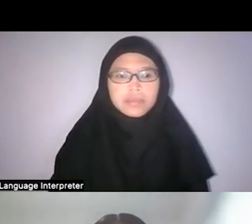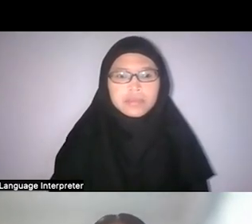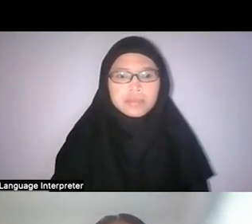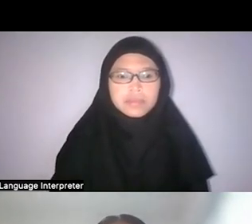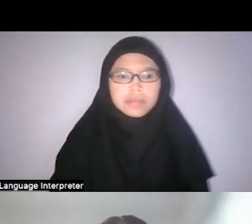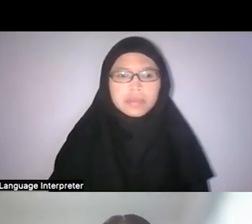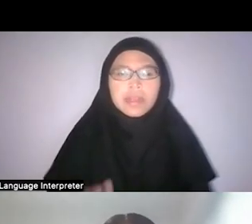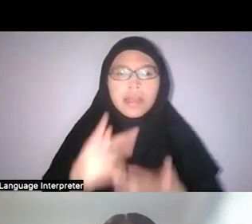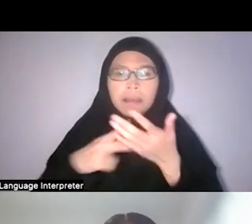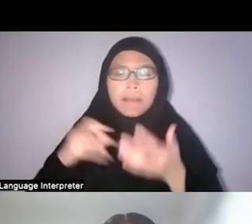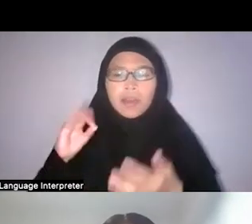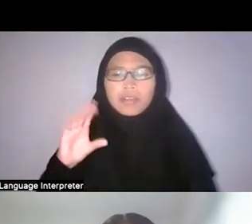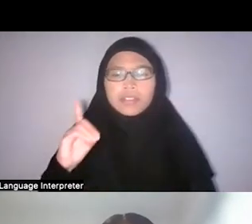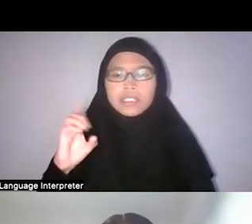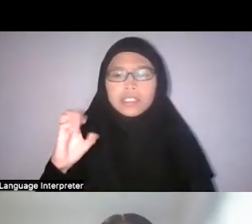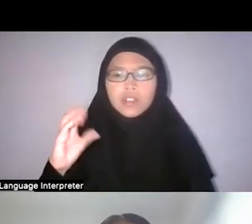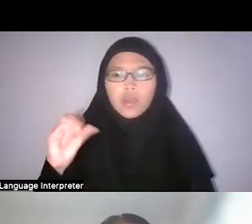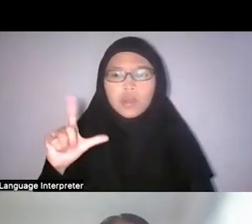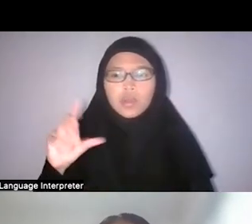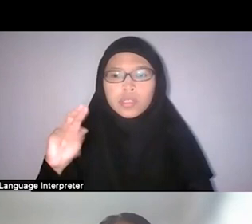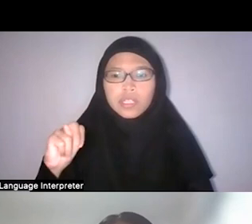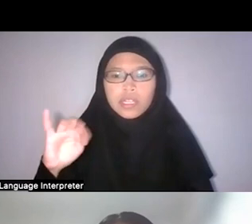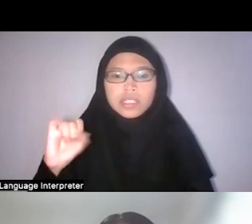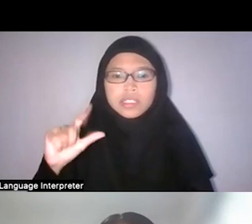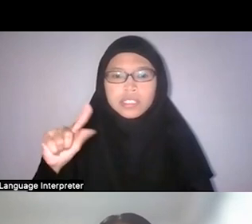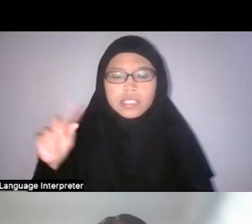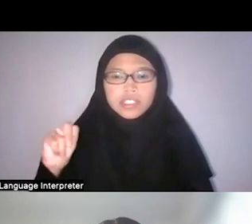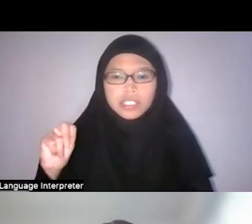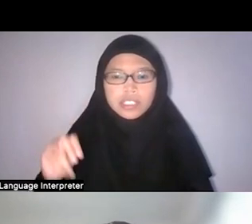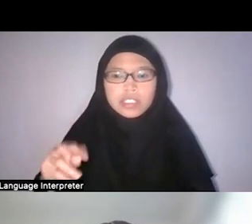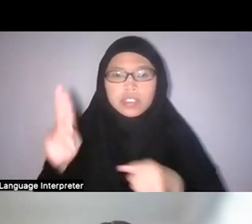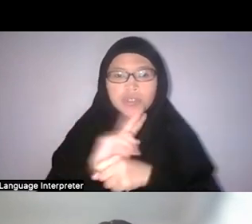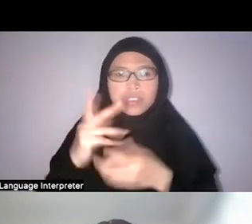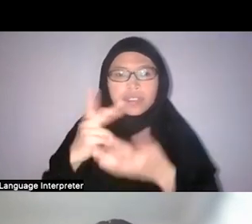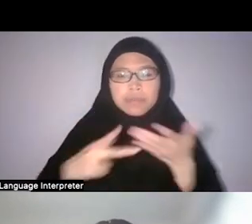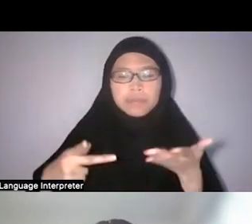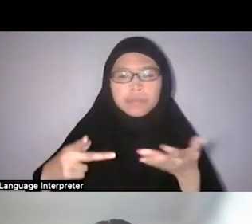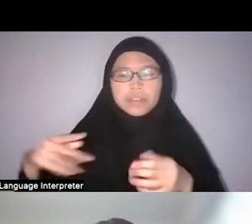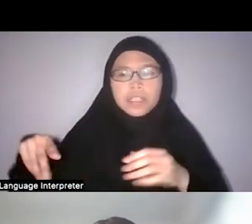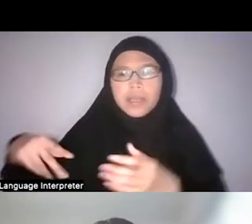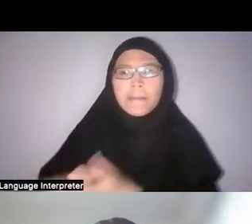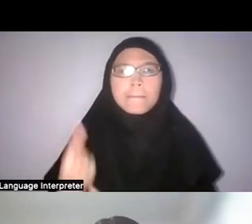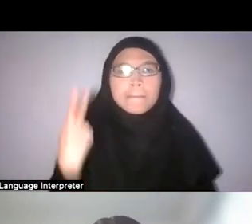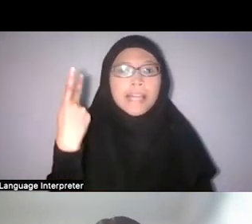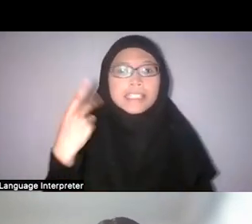Instead of using plants as an instrument of power, you bring it into your own relationships.